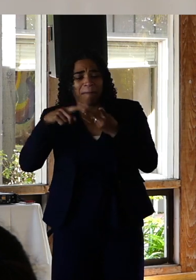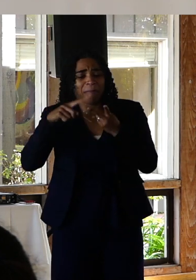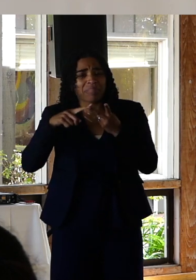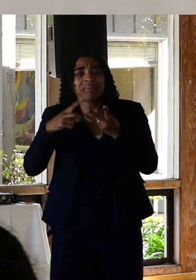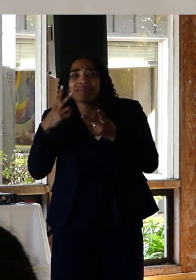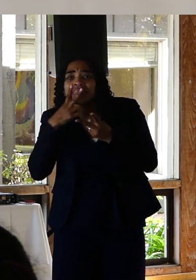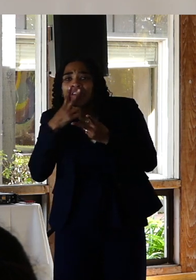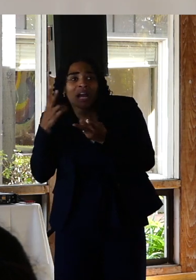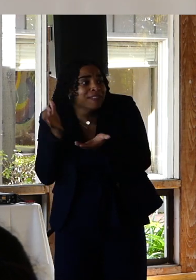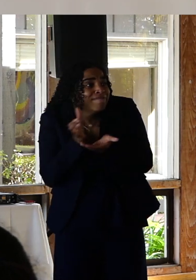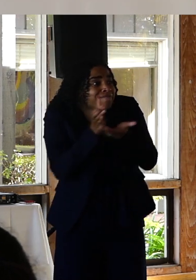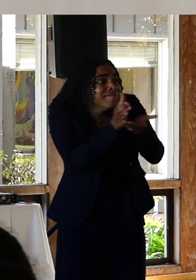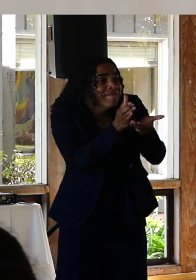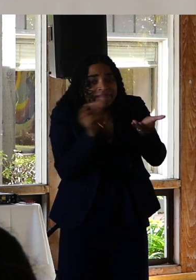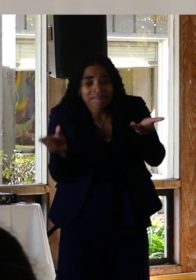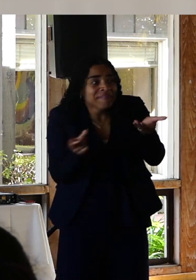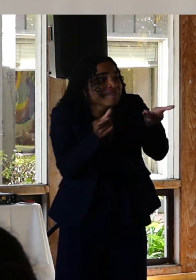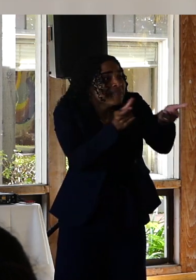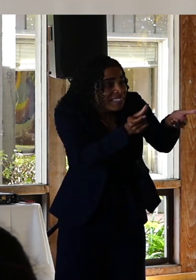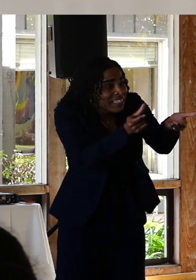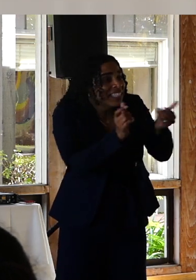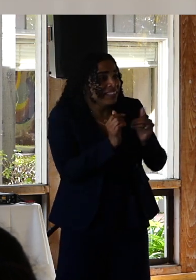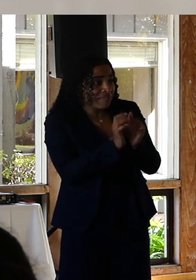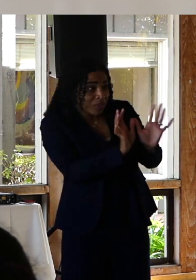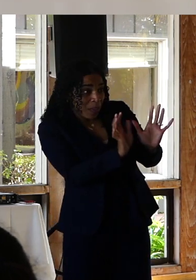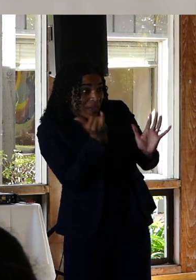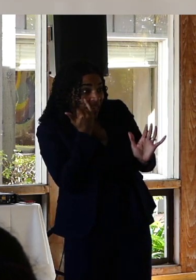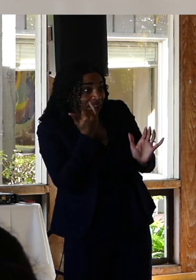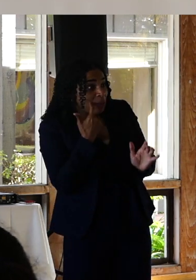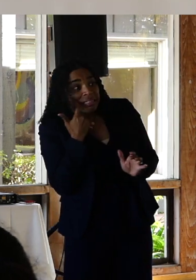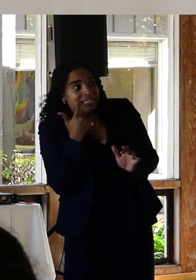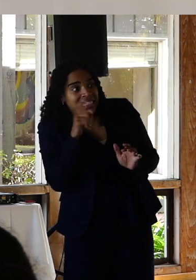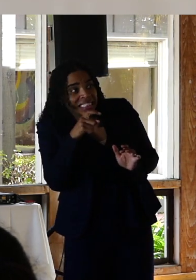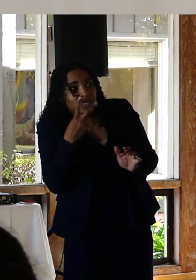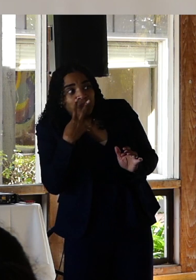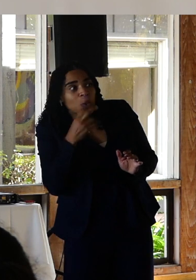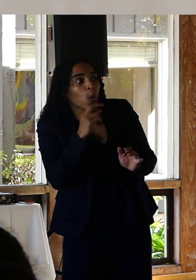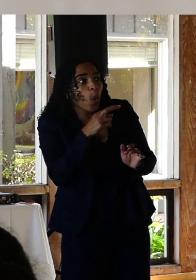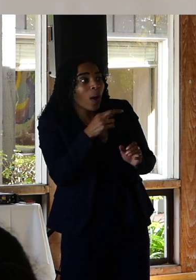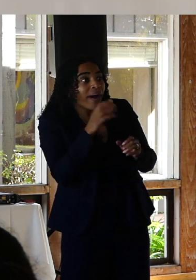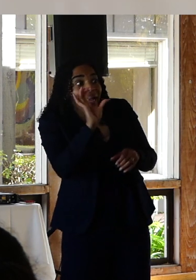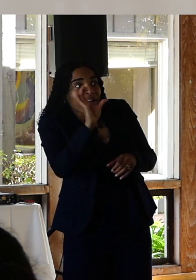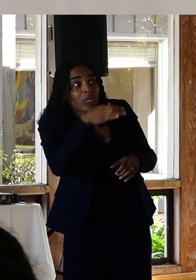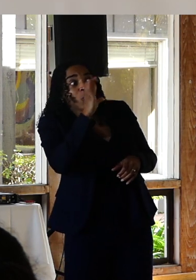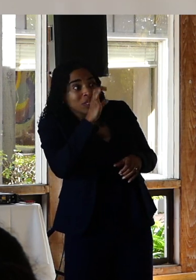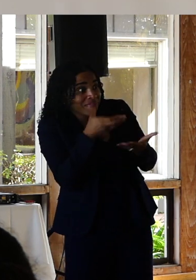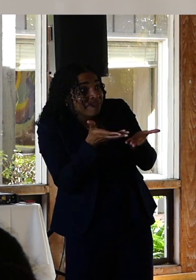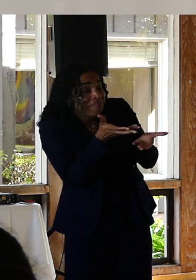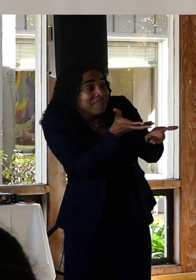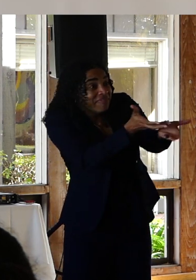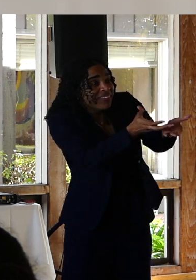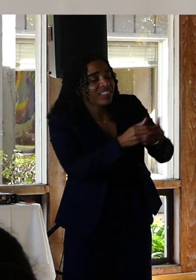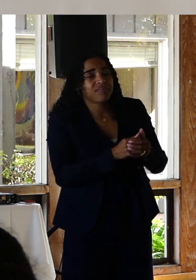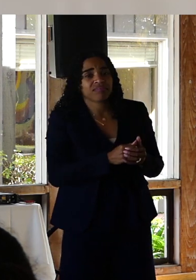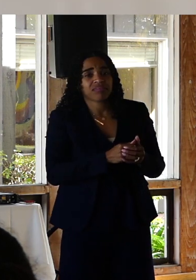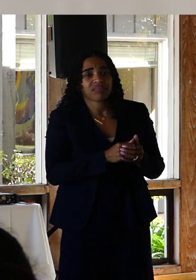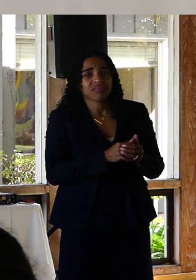so they would save off the caffeine and nicotine withdrawals. To my partner.